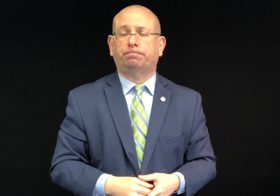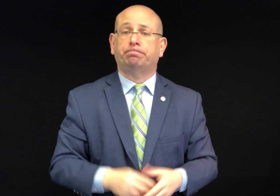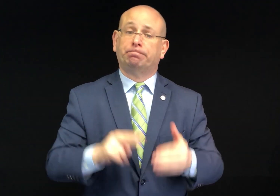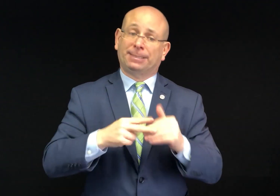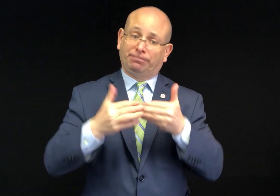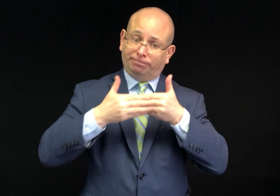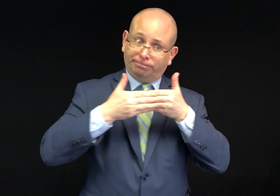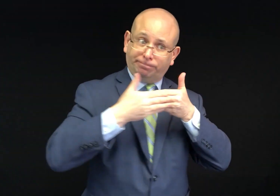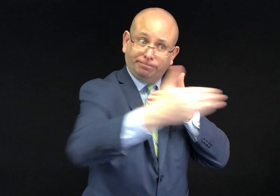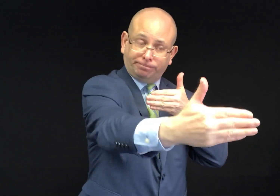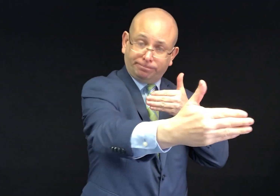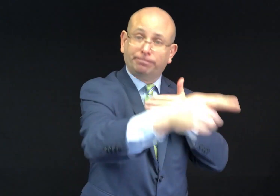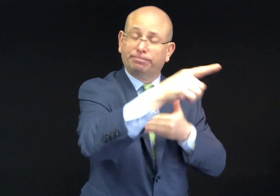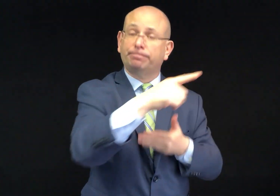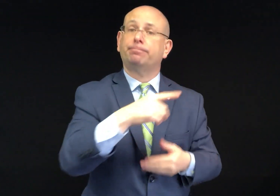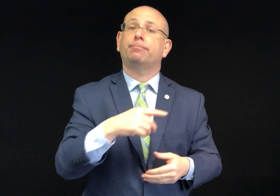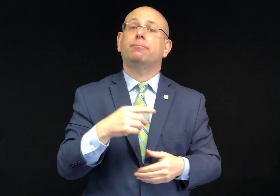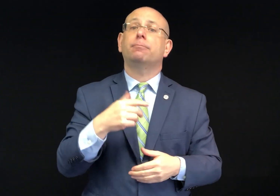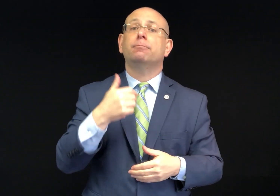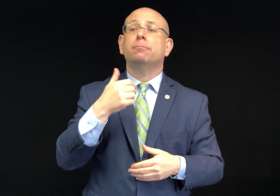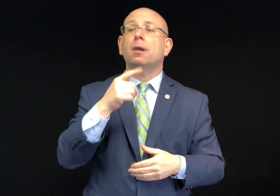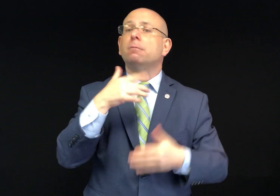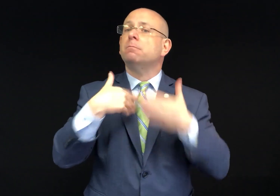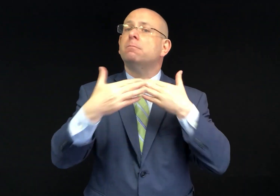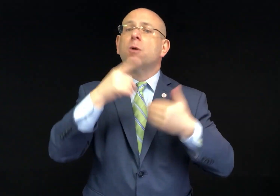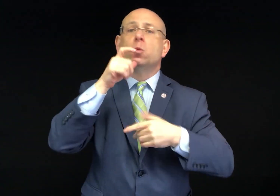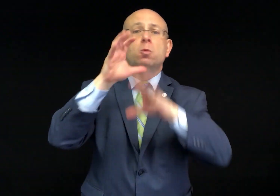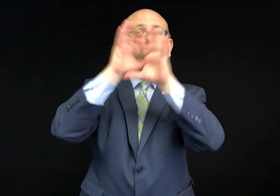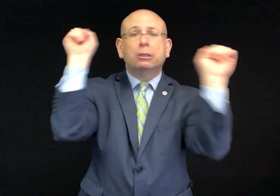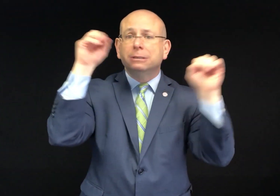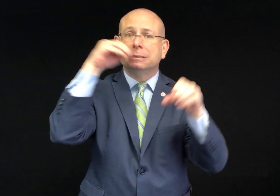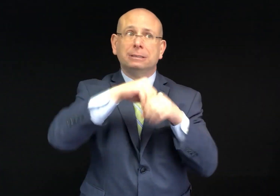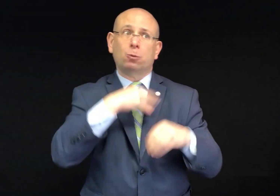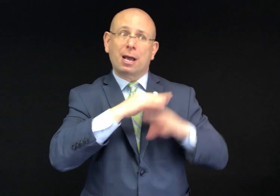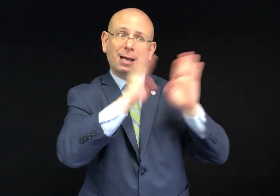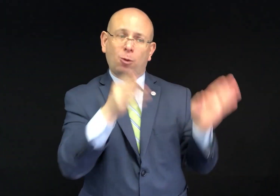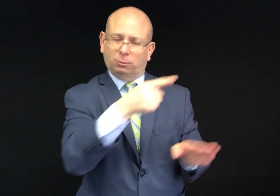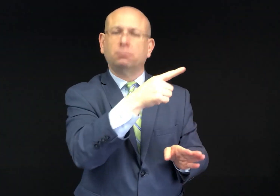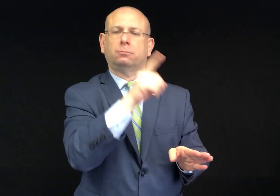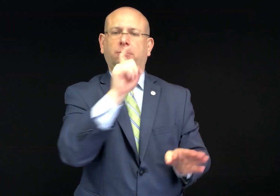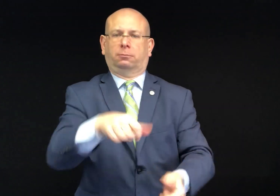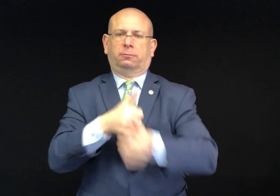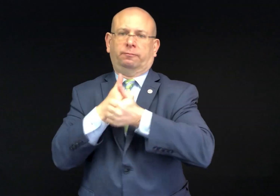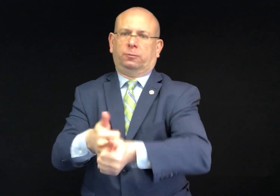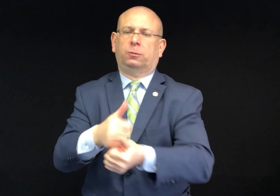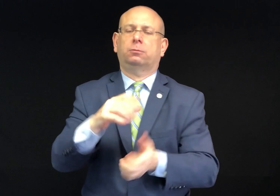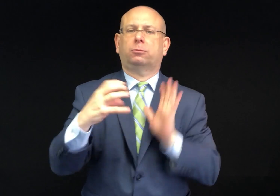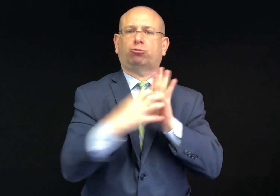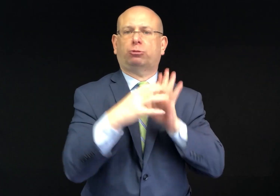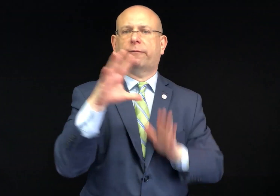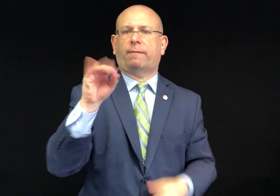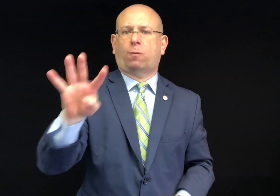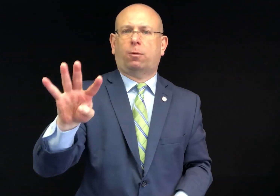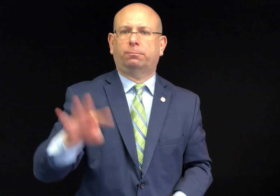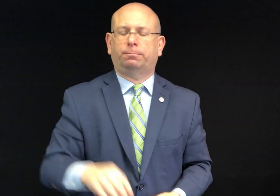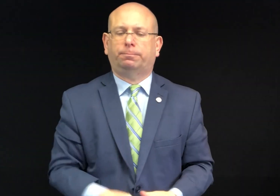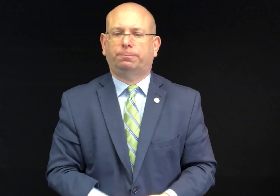This court order means that from now on, whoever is President in the White House must follow Section 504.